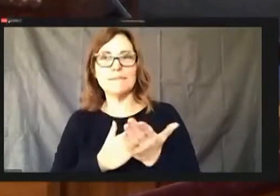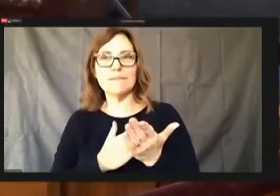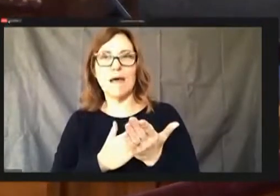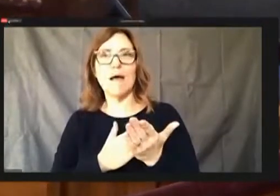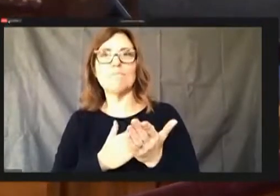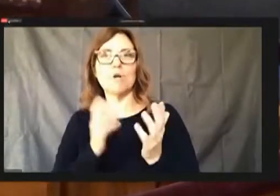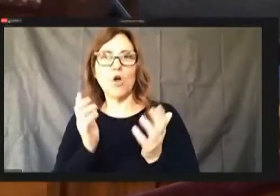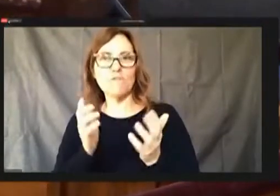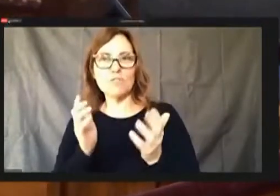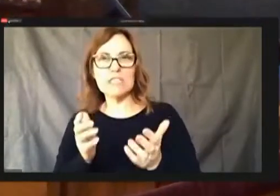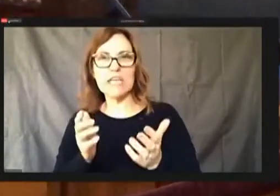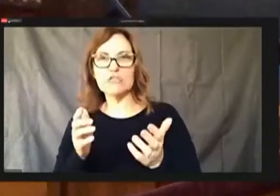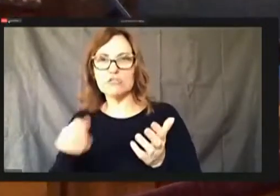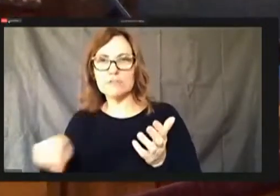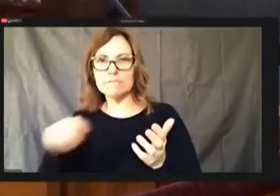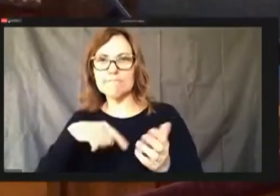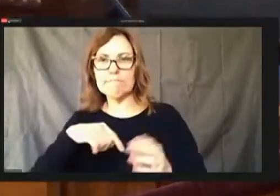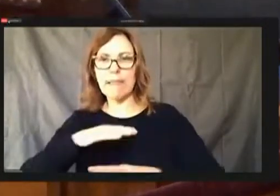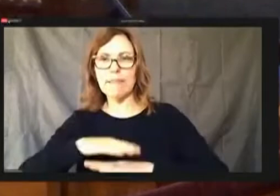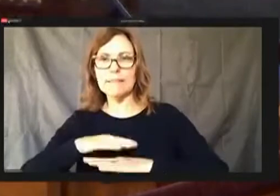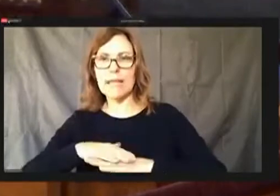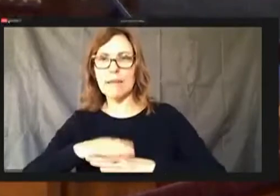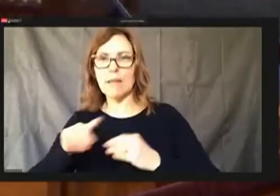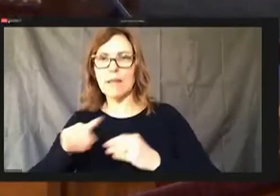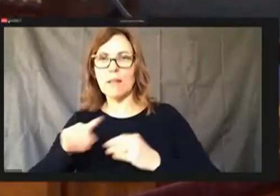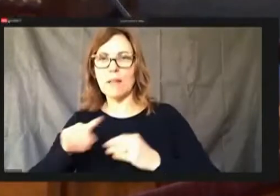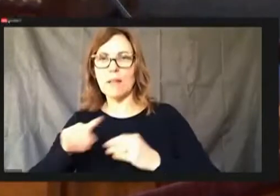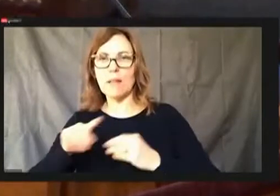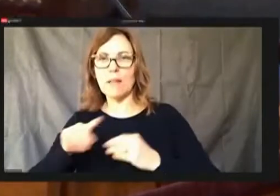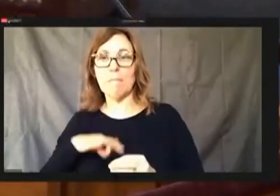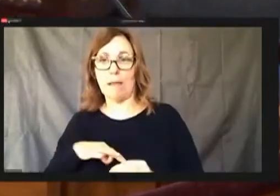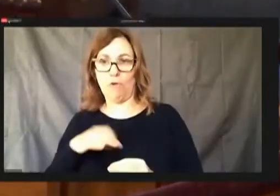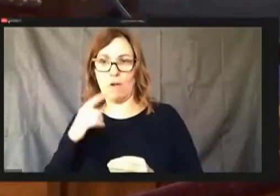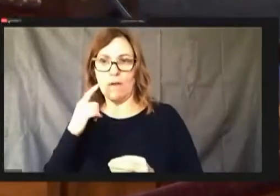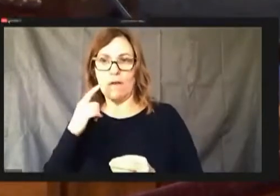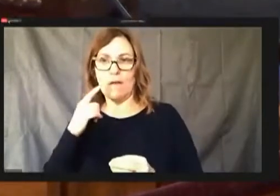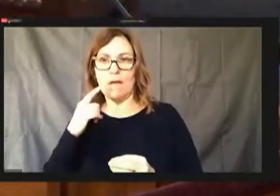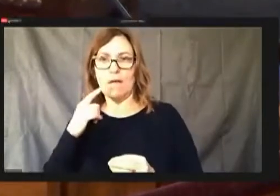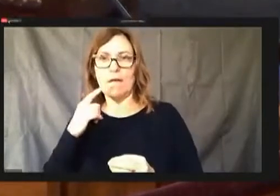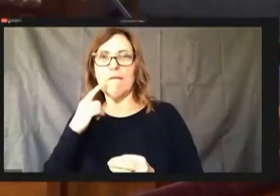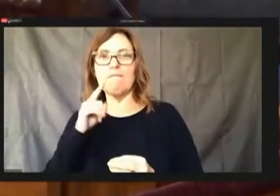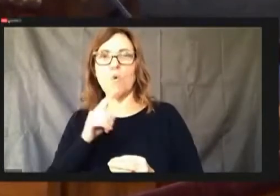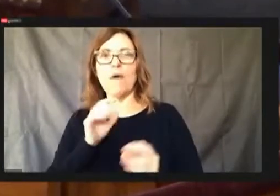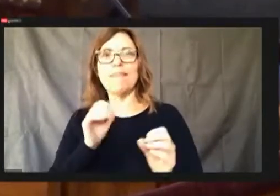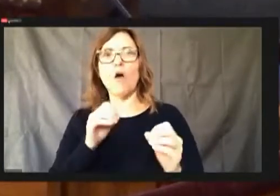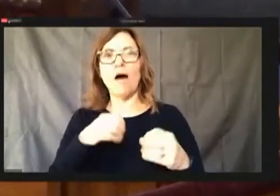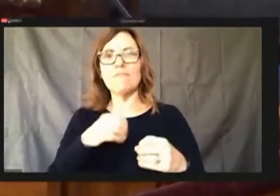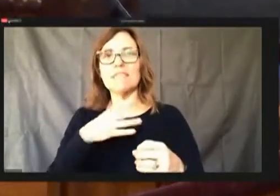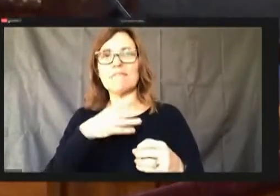the relative merits of having office immigrant and Community Affairs, see that that is budgeted